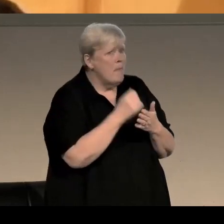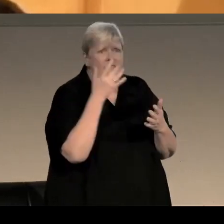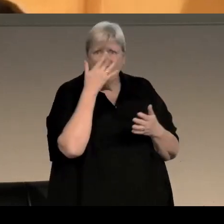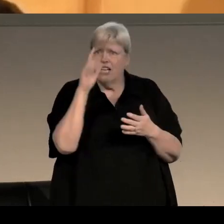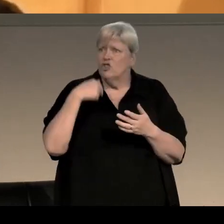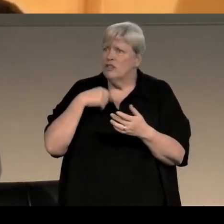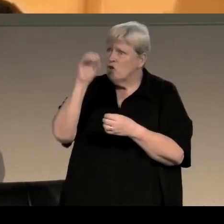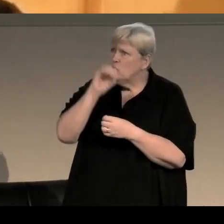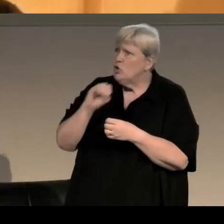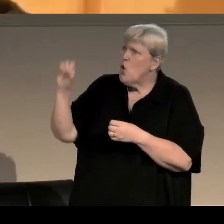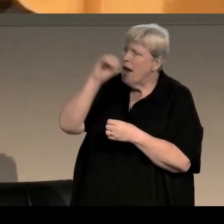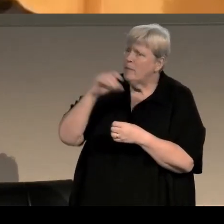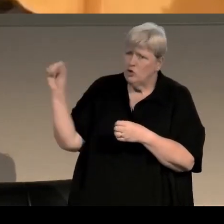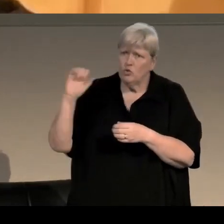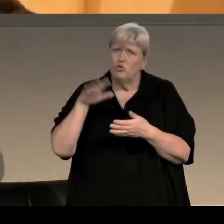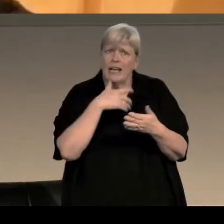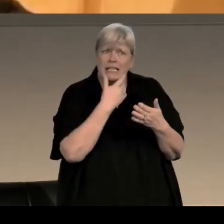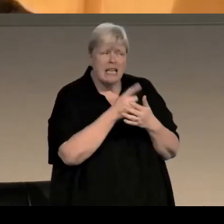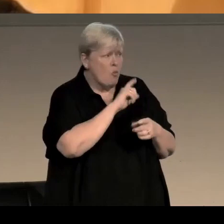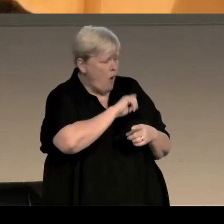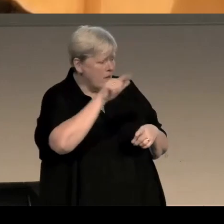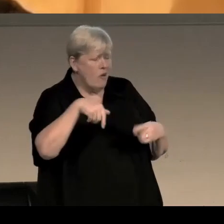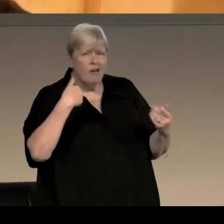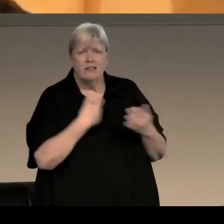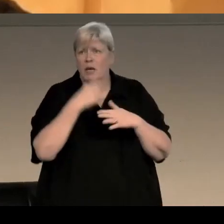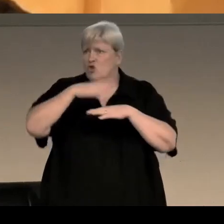and we should be translating that, wouldn't it be better to have a good Swedish novel than